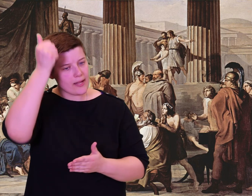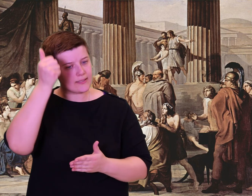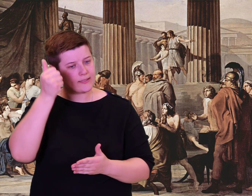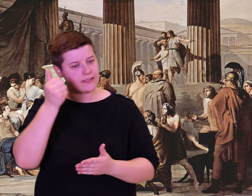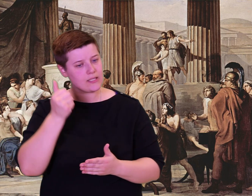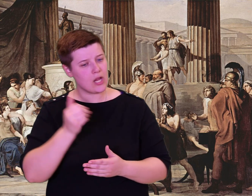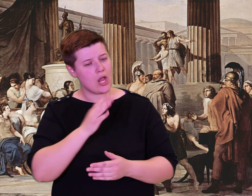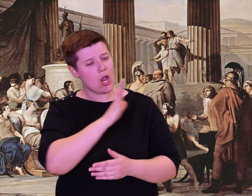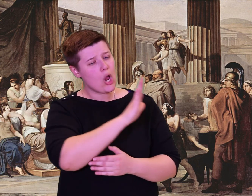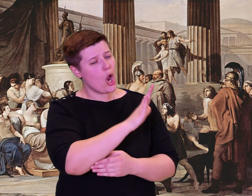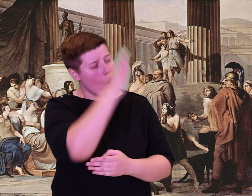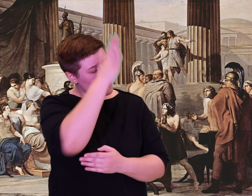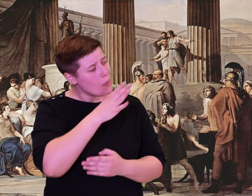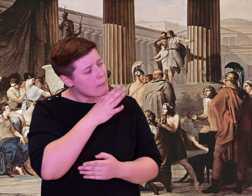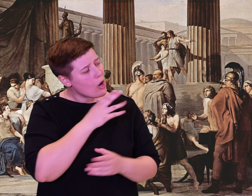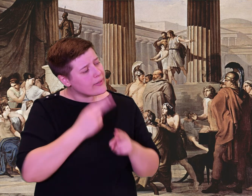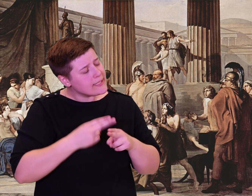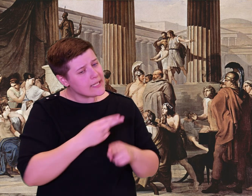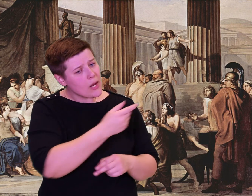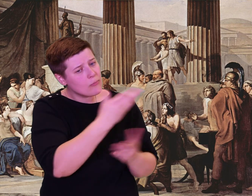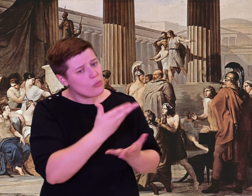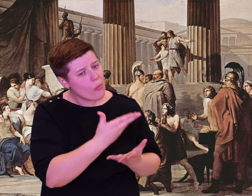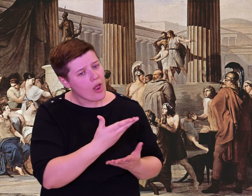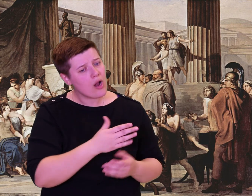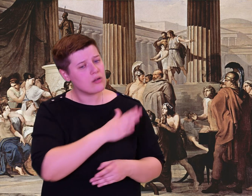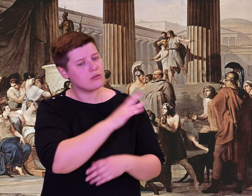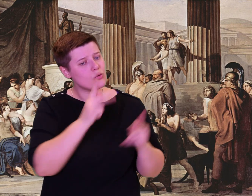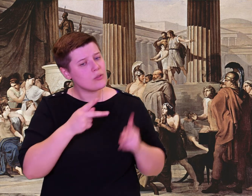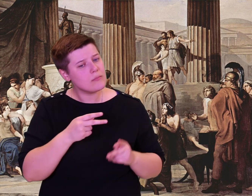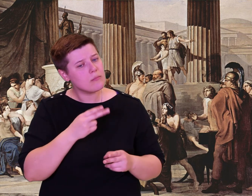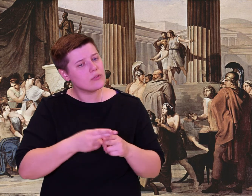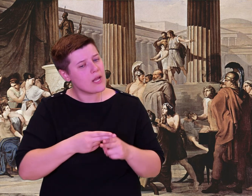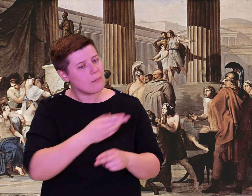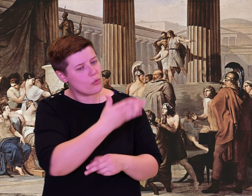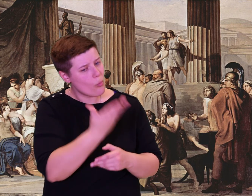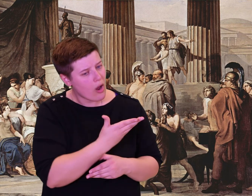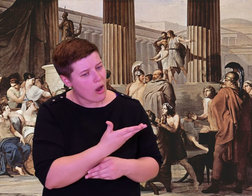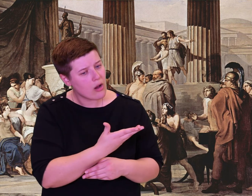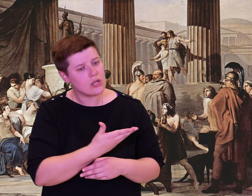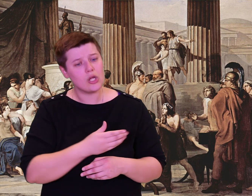This send-off party and these precious gifts, which we give out of friendship,